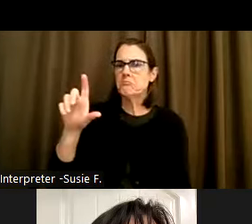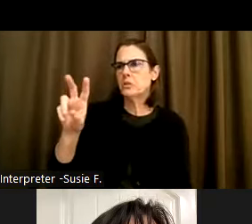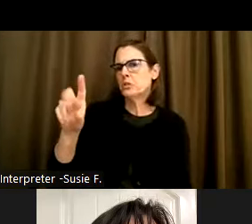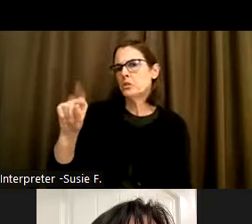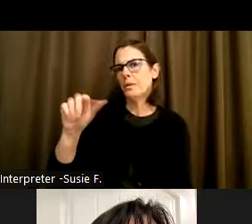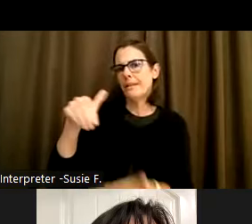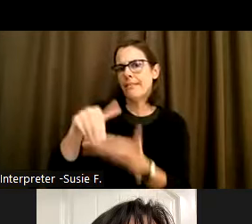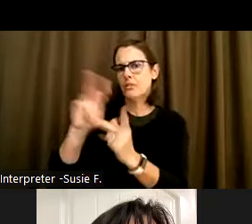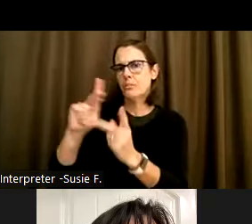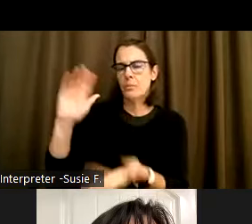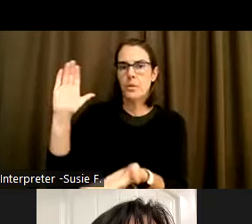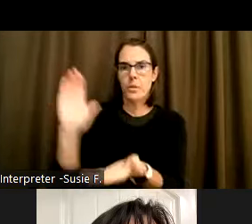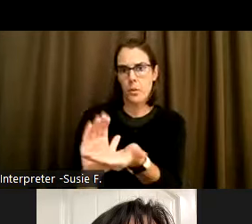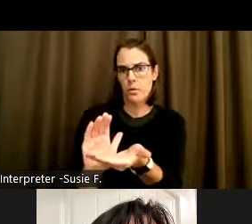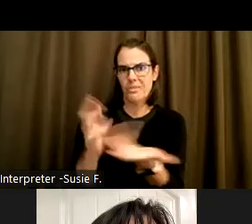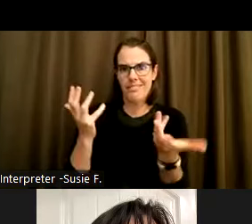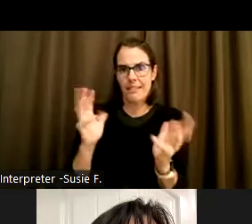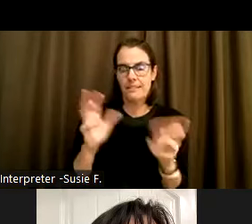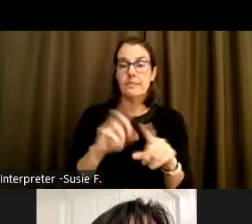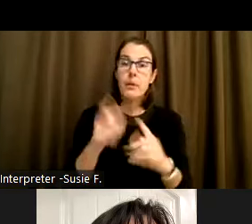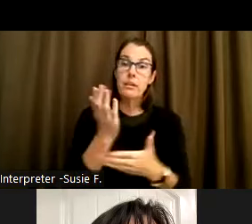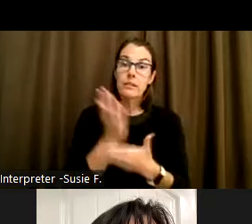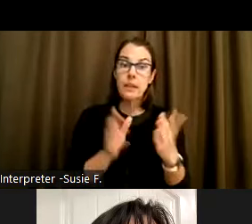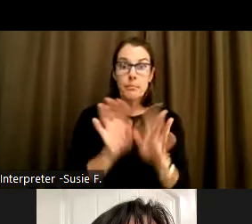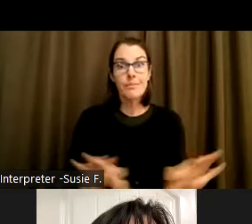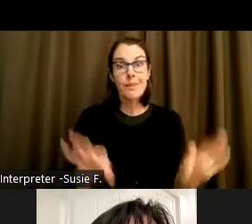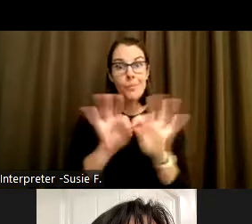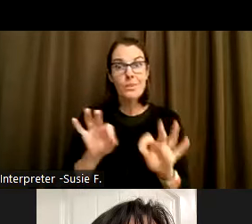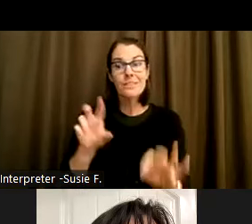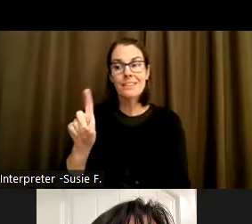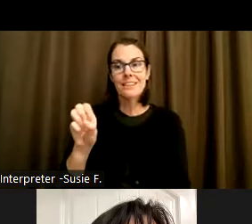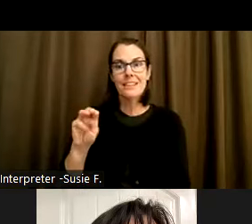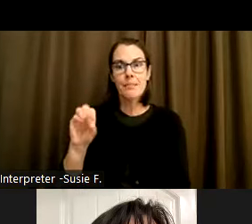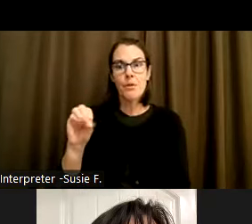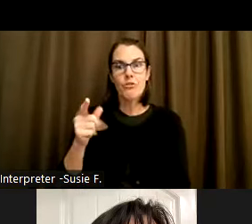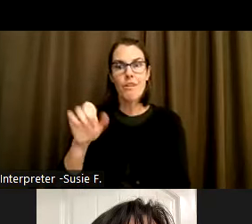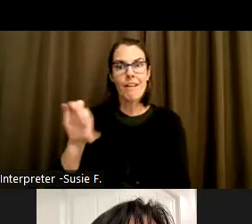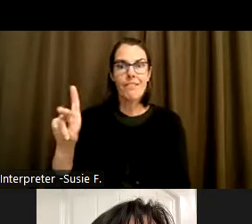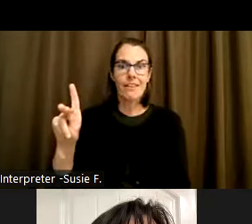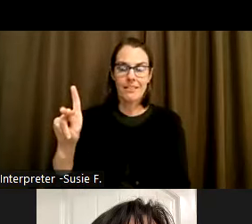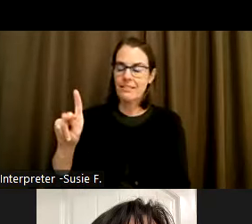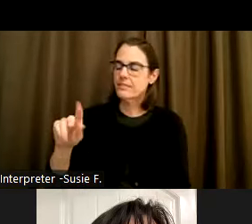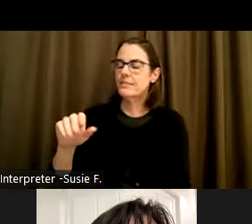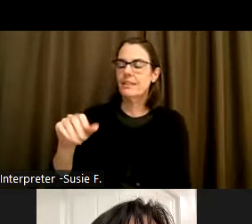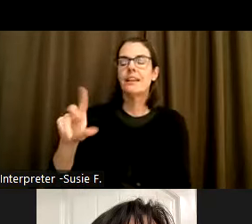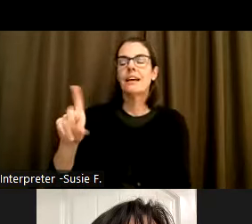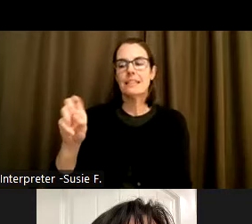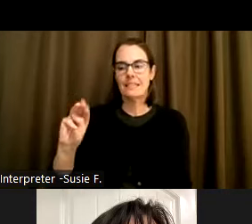However, there's some key demographic changes within the population that frame our conversations today on intersectionality.